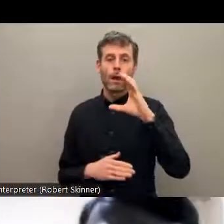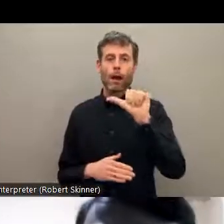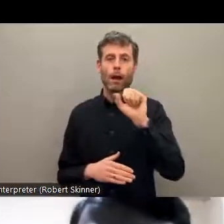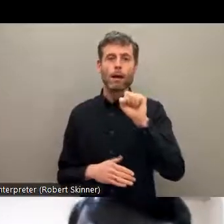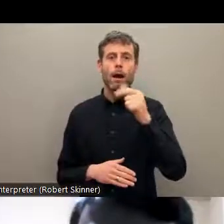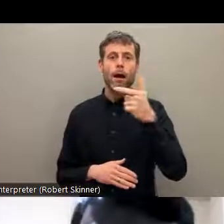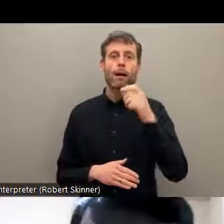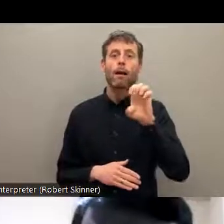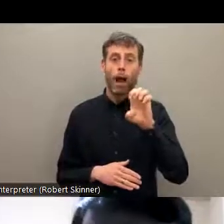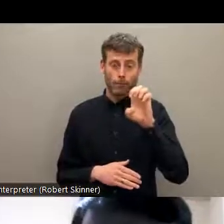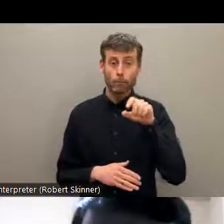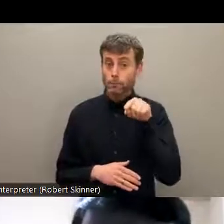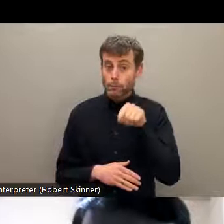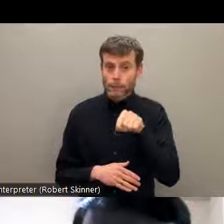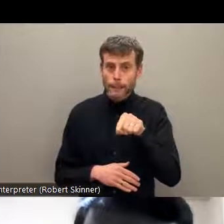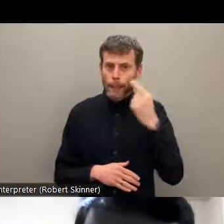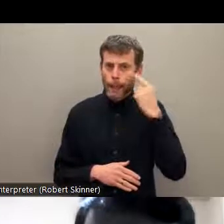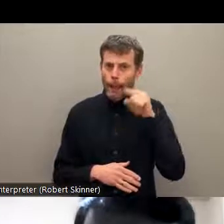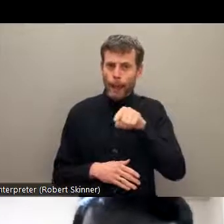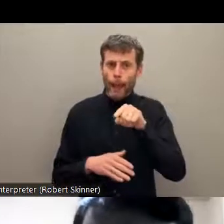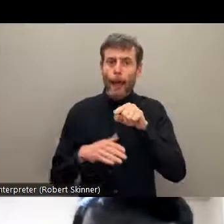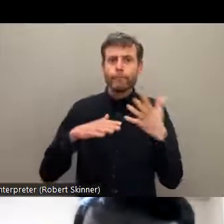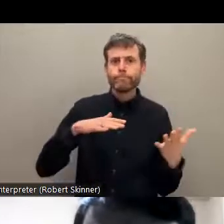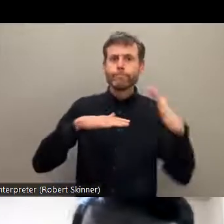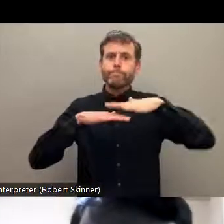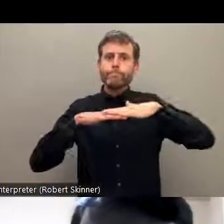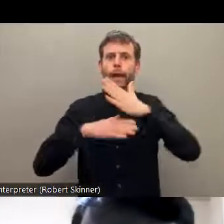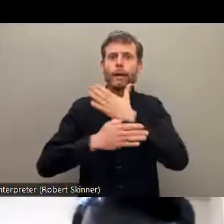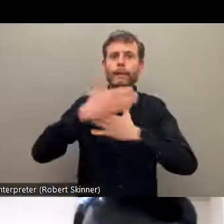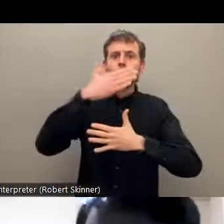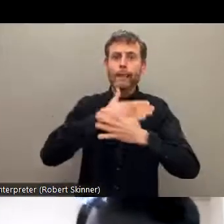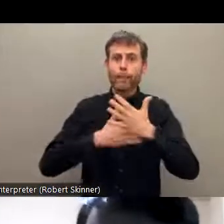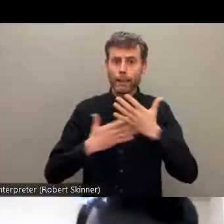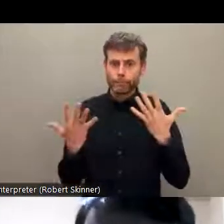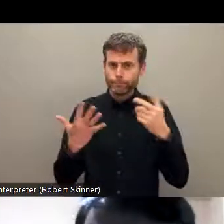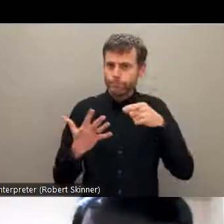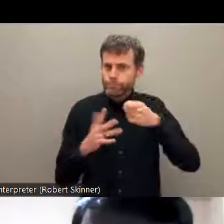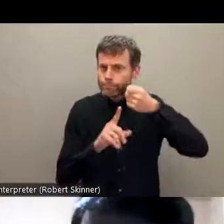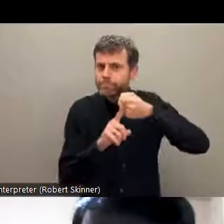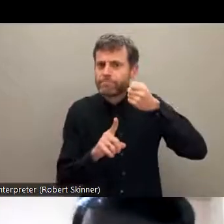is a big ignorance from the state and the